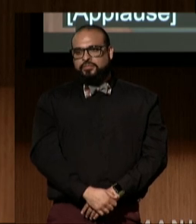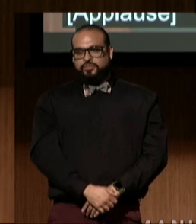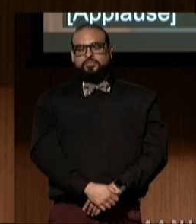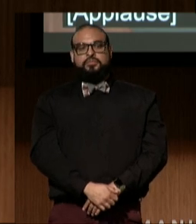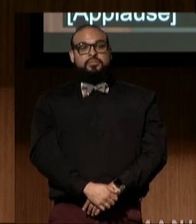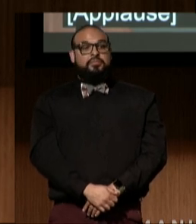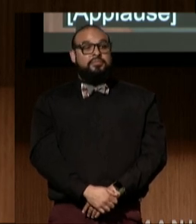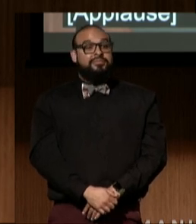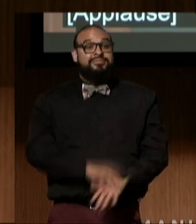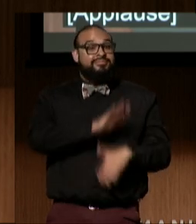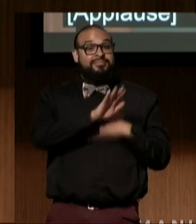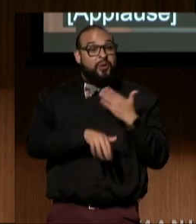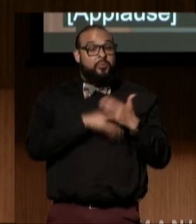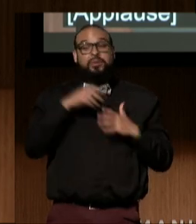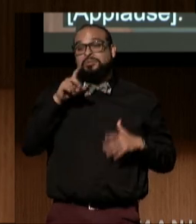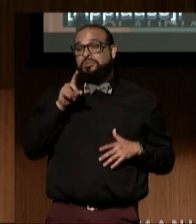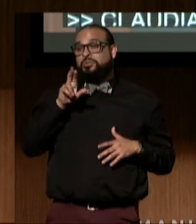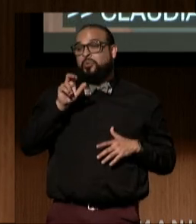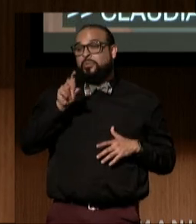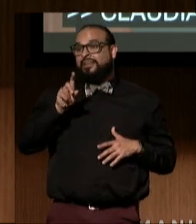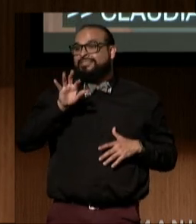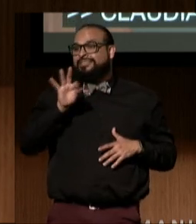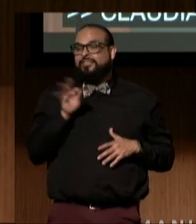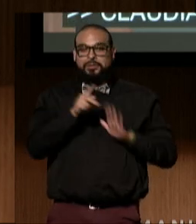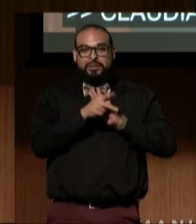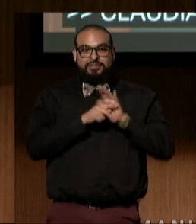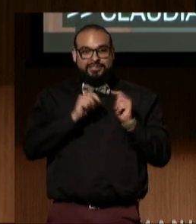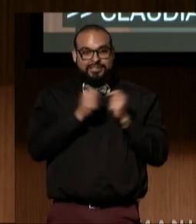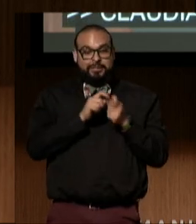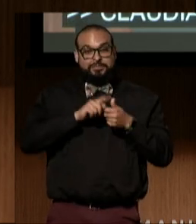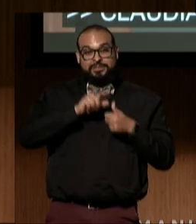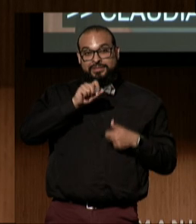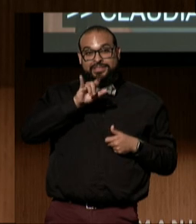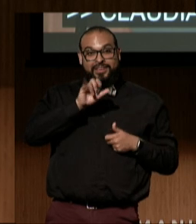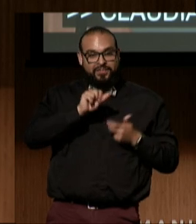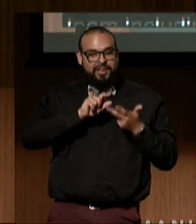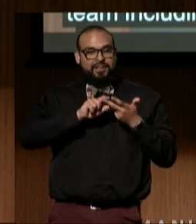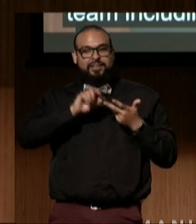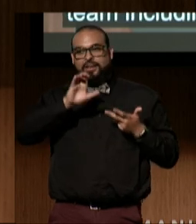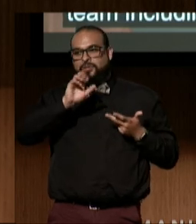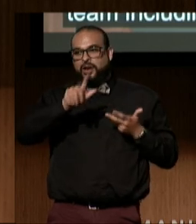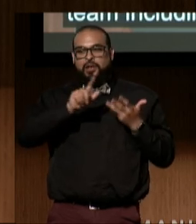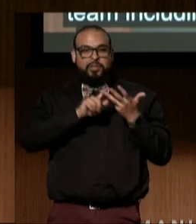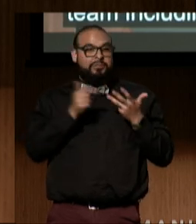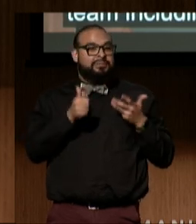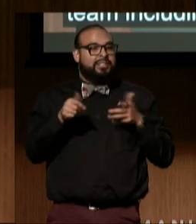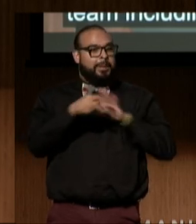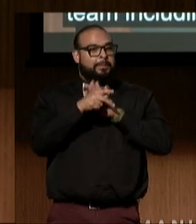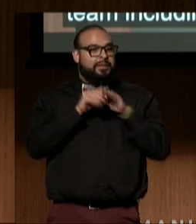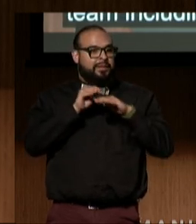The entire DREDF policy team, including Sylvia, Carol, and senior policy advisor Mary Lou Breslin,